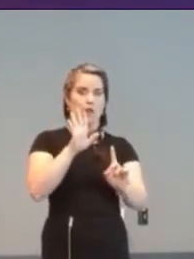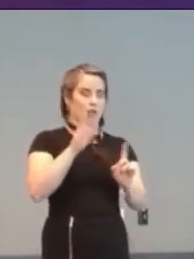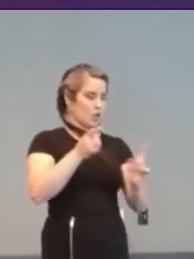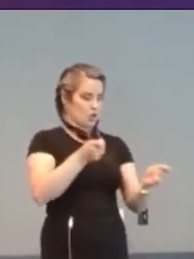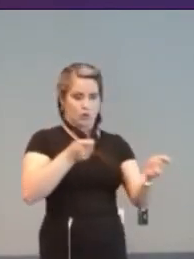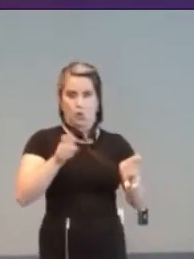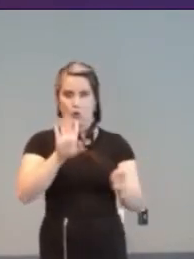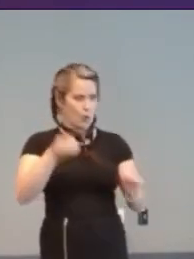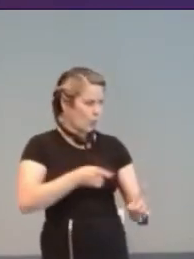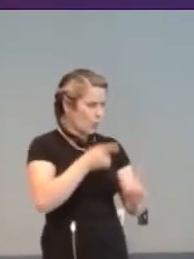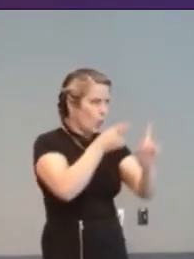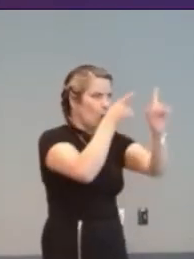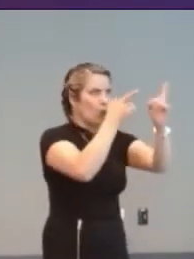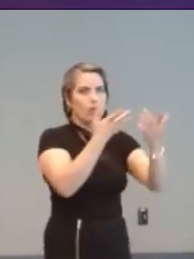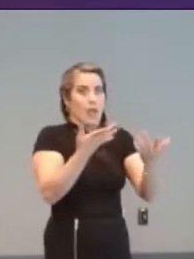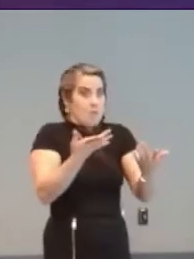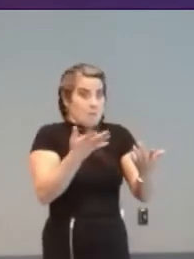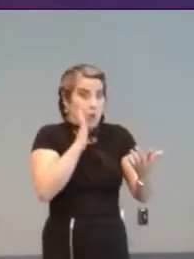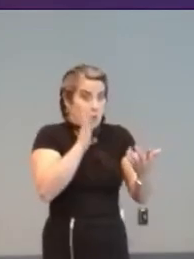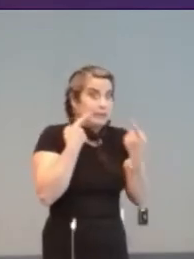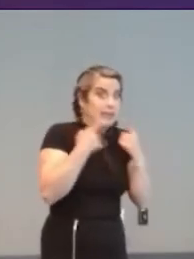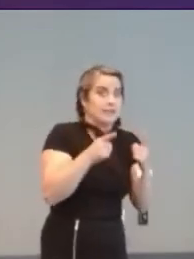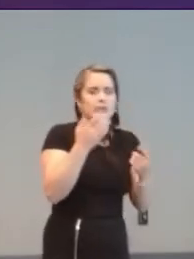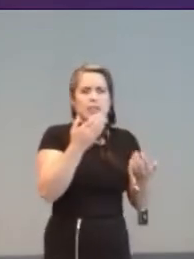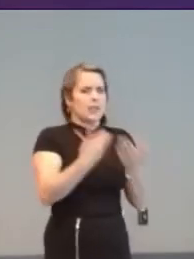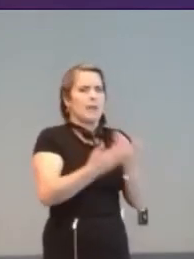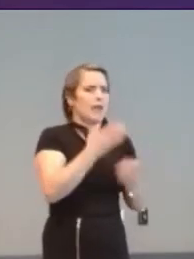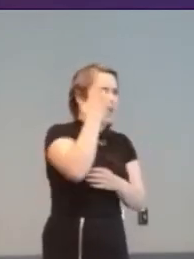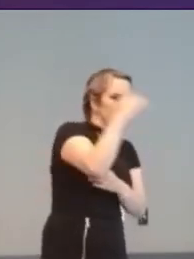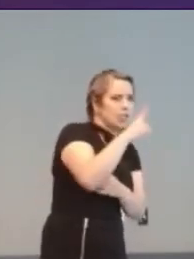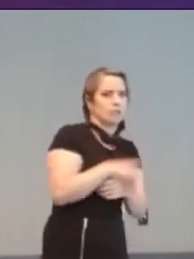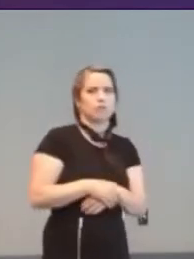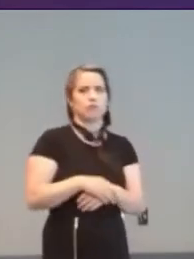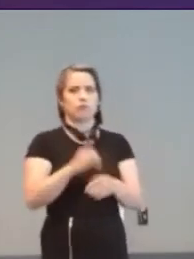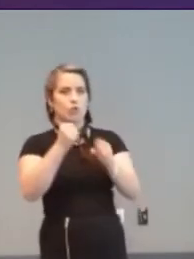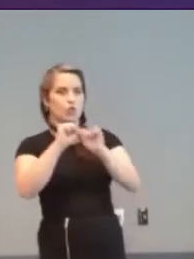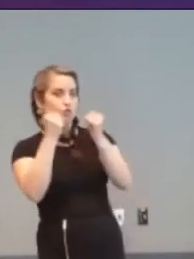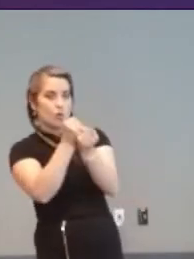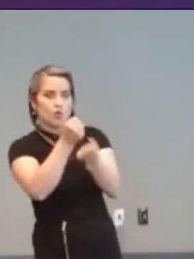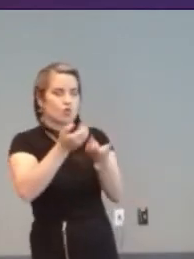are working in education, the Health Service, social services or as a carer of a handicapped